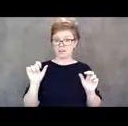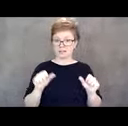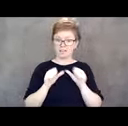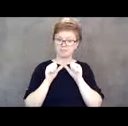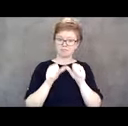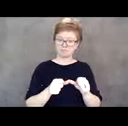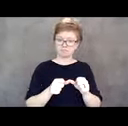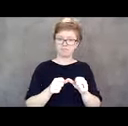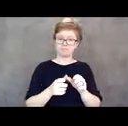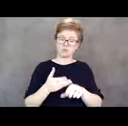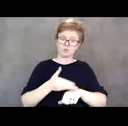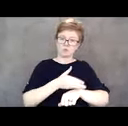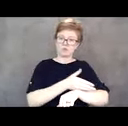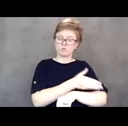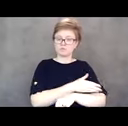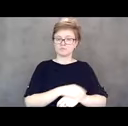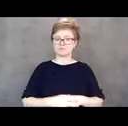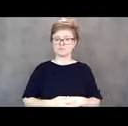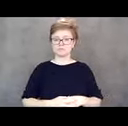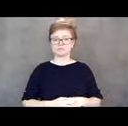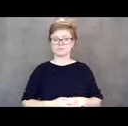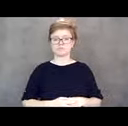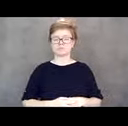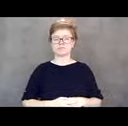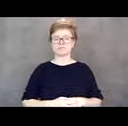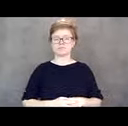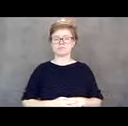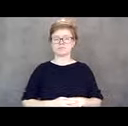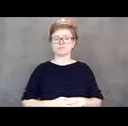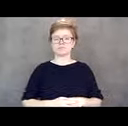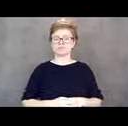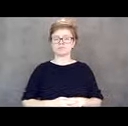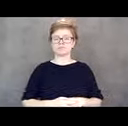The last thing I wanna touch on before we pass it over to Gabby was,